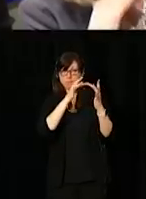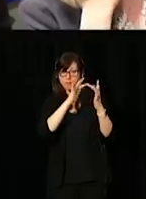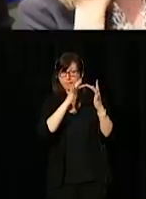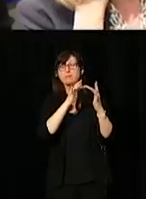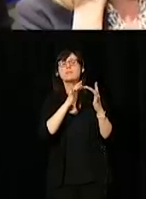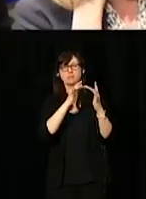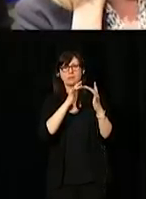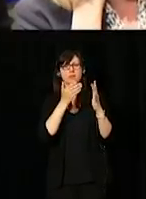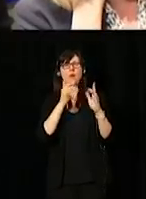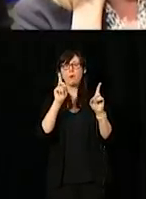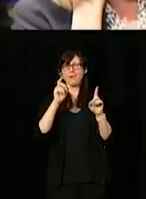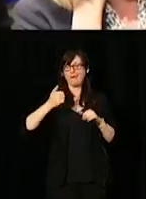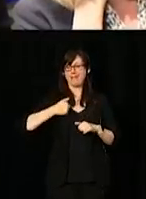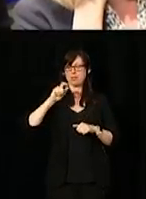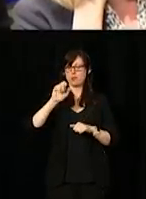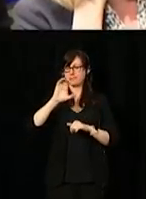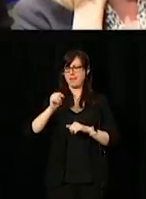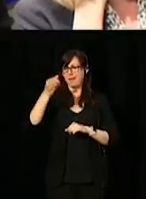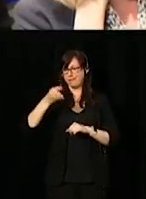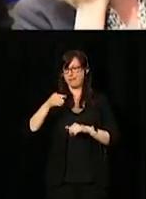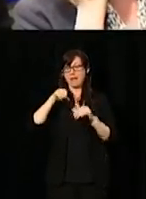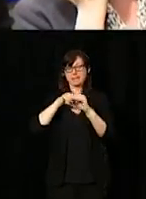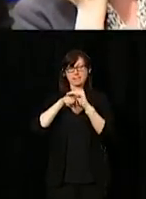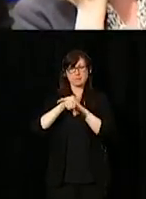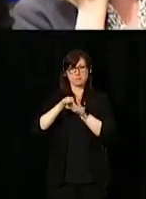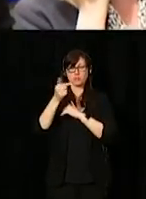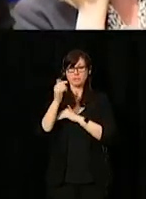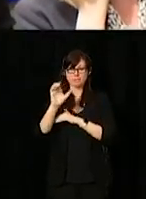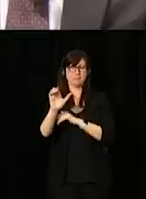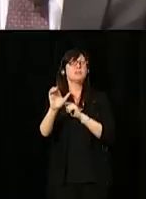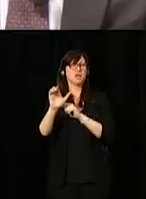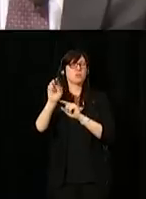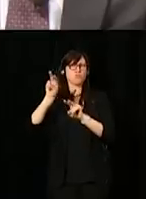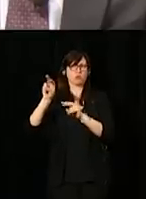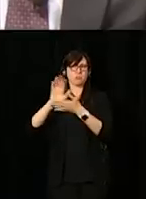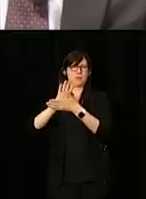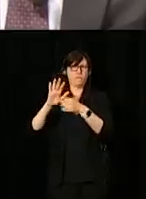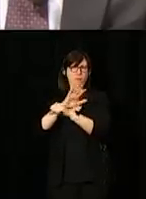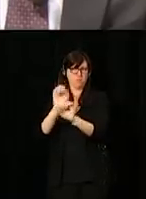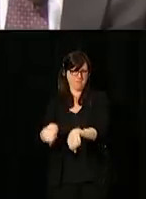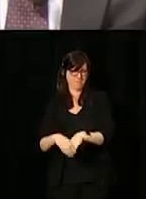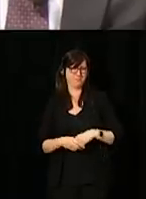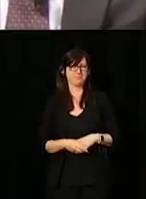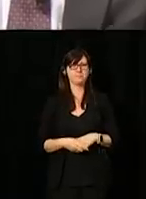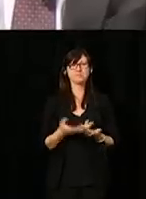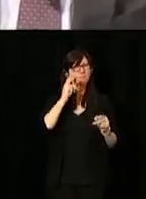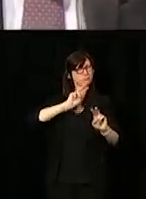to Canada.ca/accessibleGC. Let's watch the video.